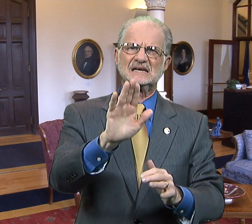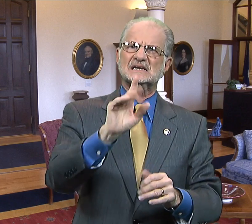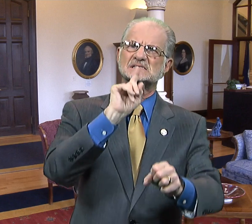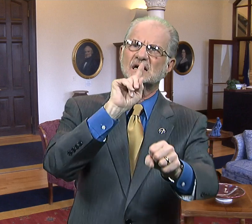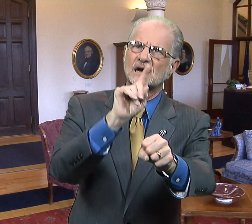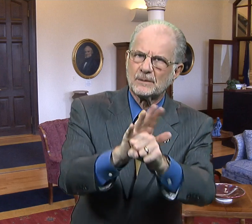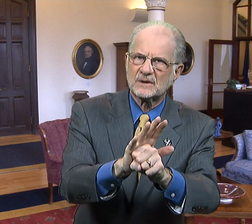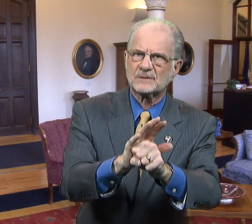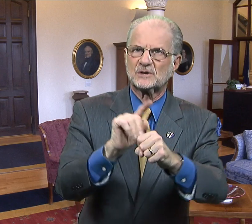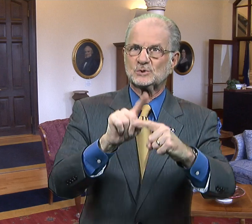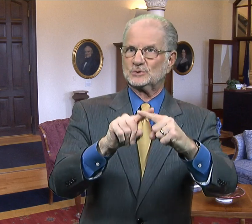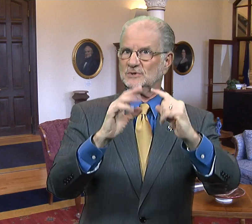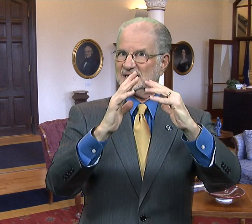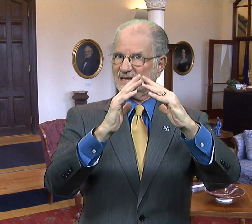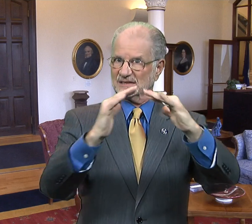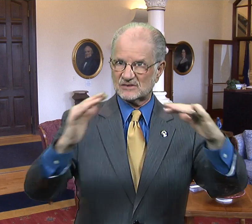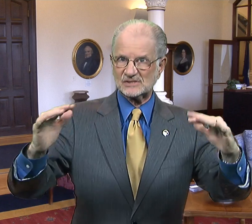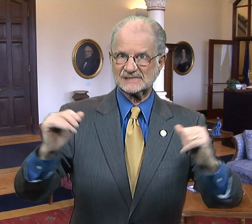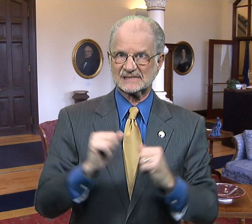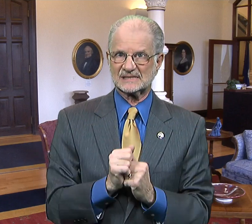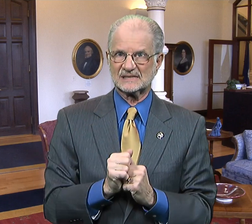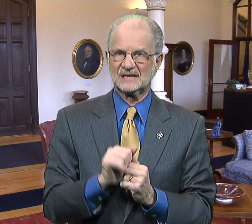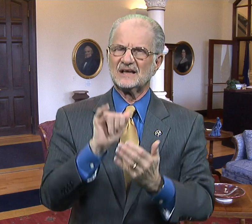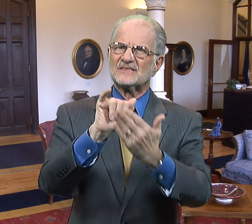its commitment to diversity.